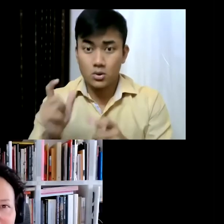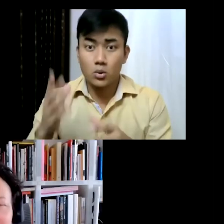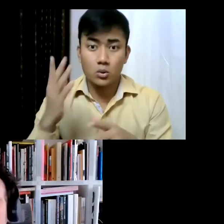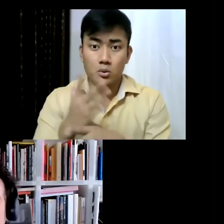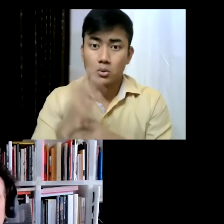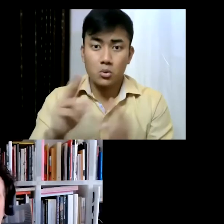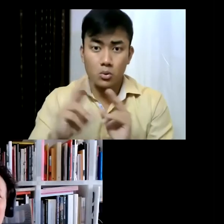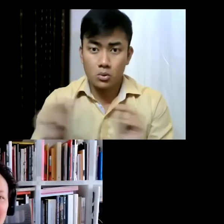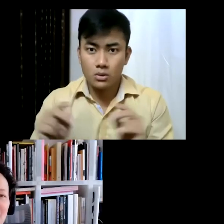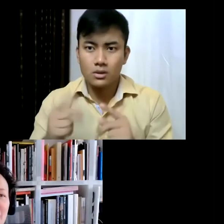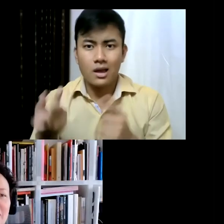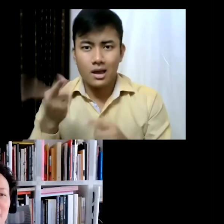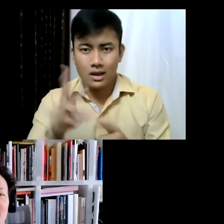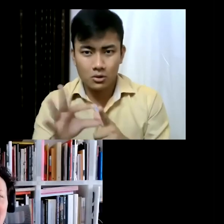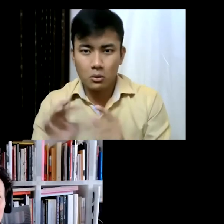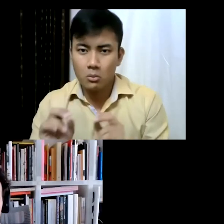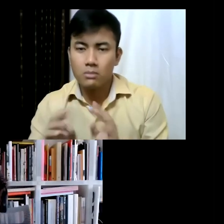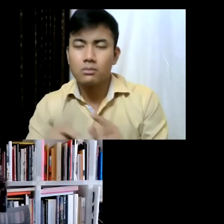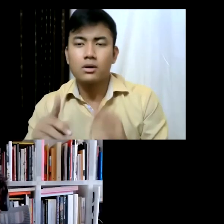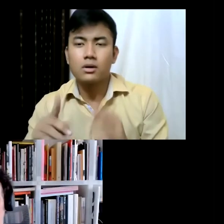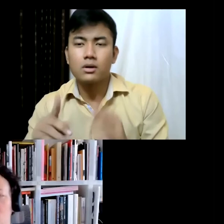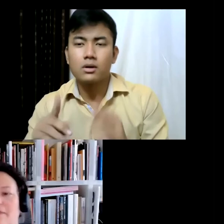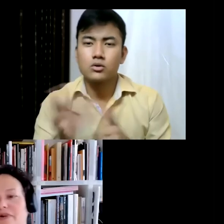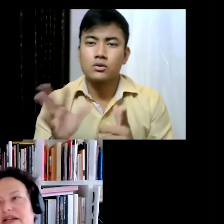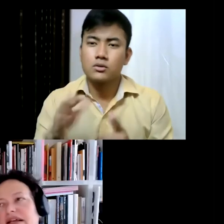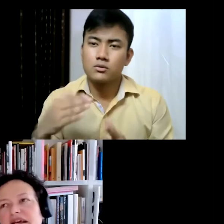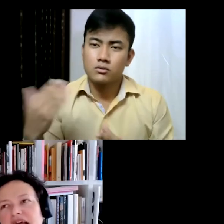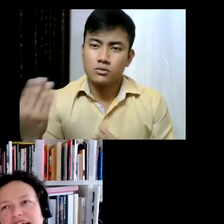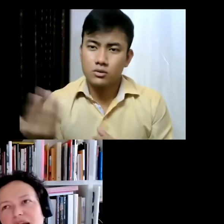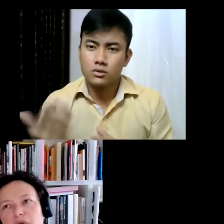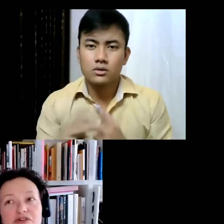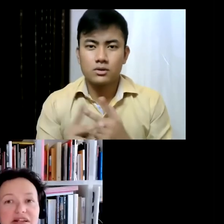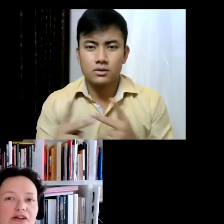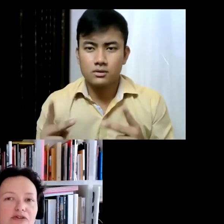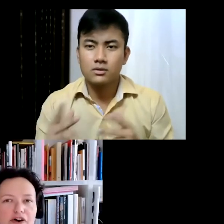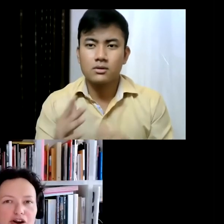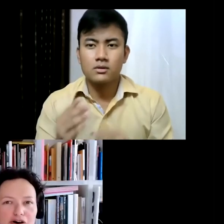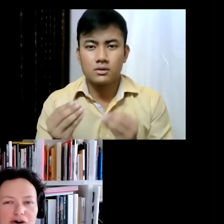again, but at least we can provide them without trampling... and then we also like to follow